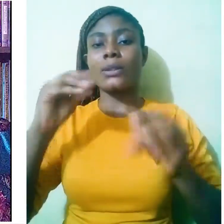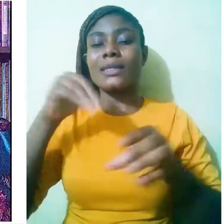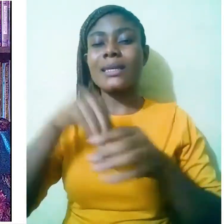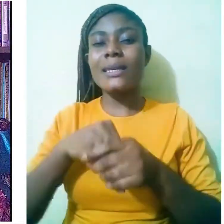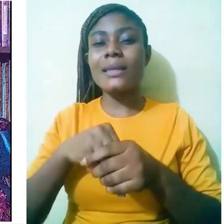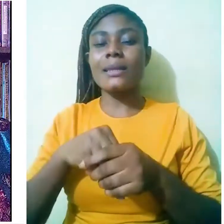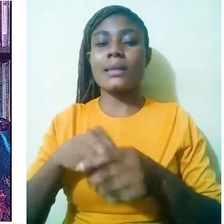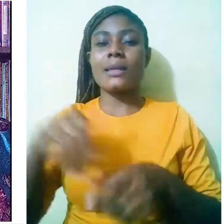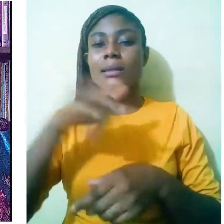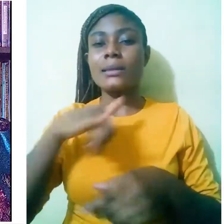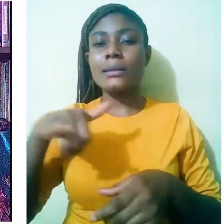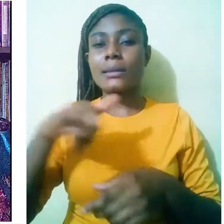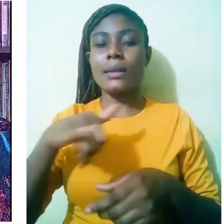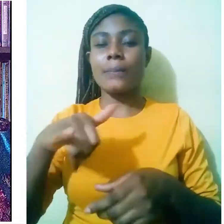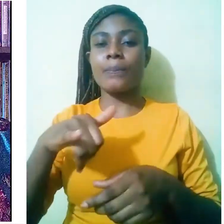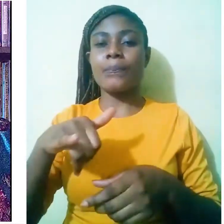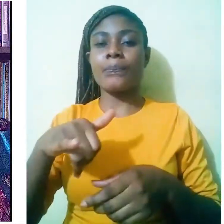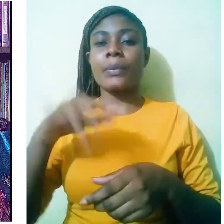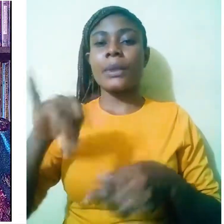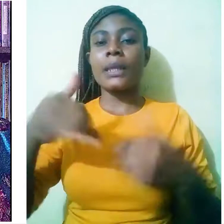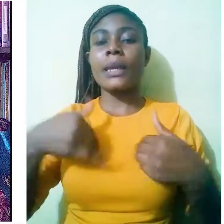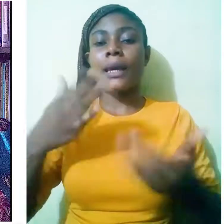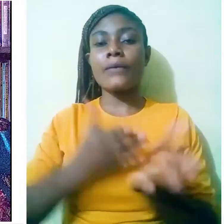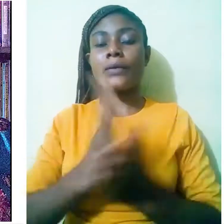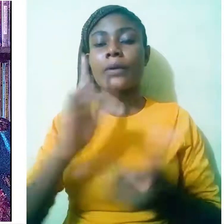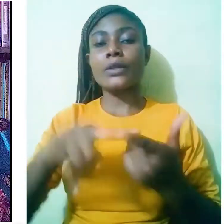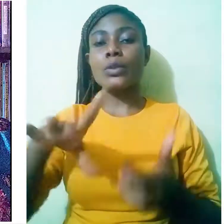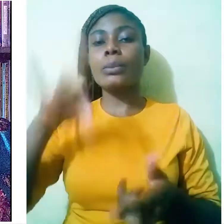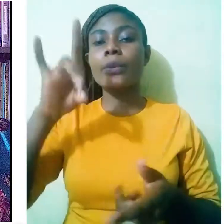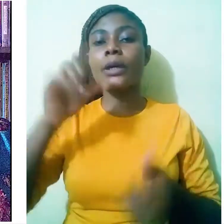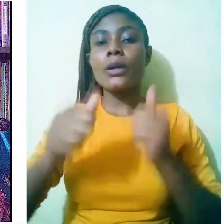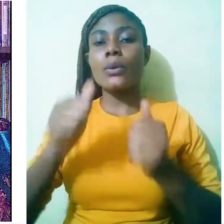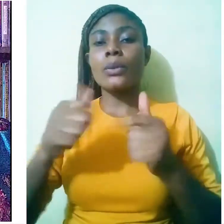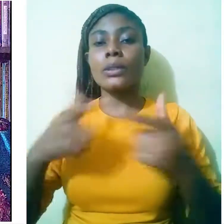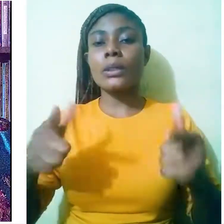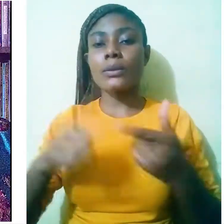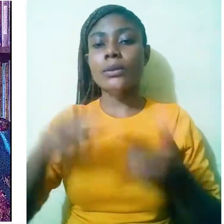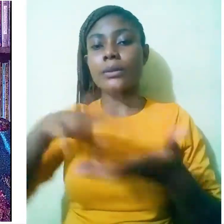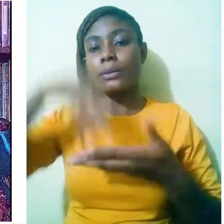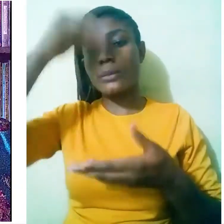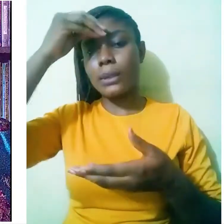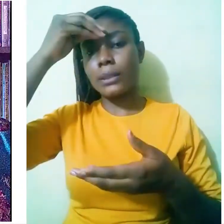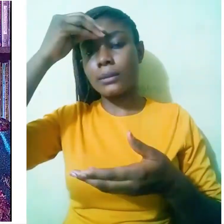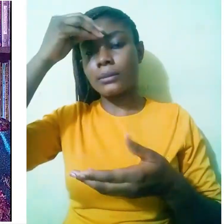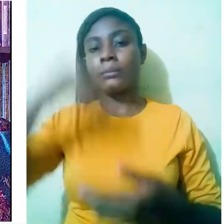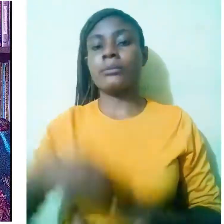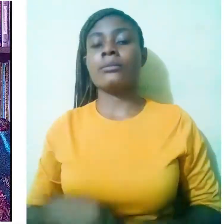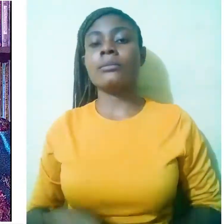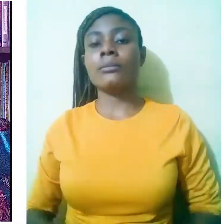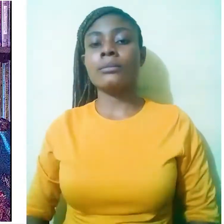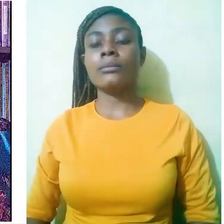They have the right to choose which language or languages to learn.